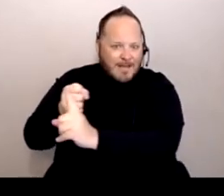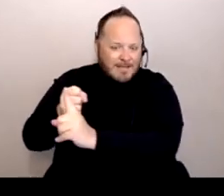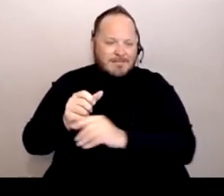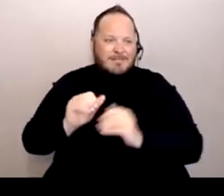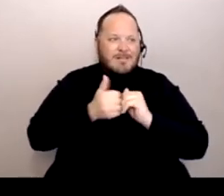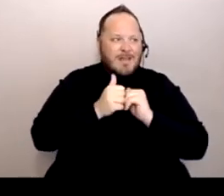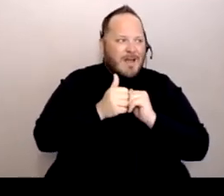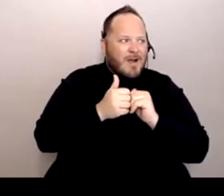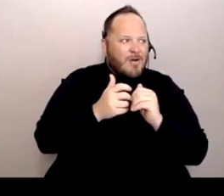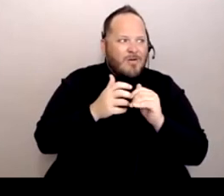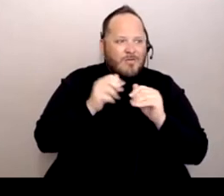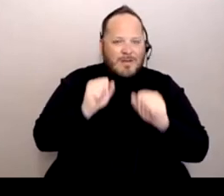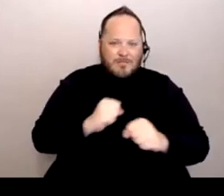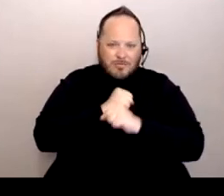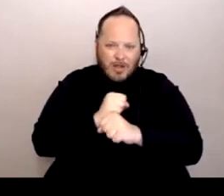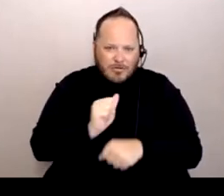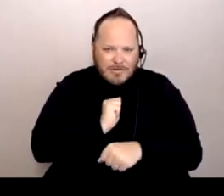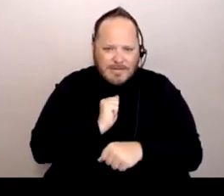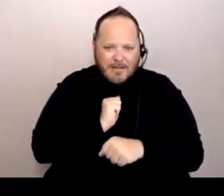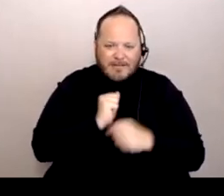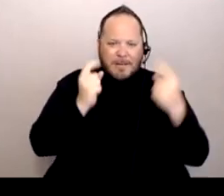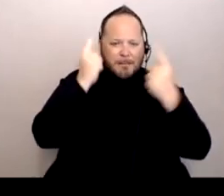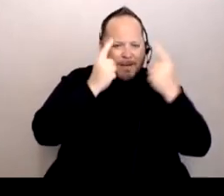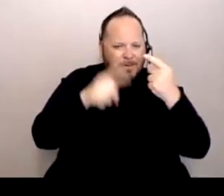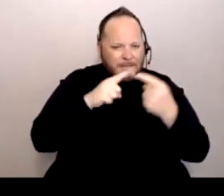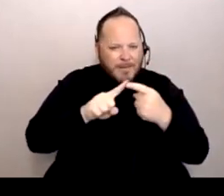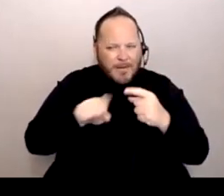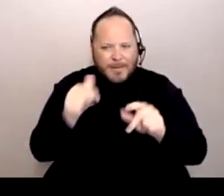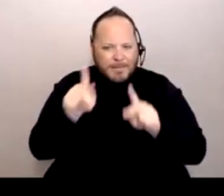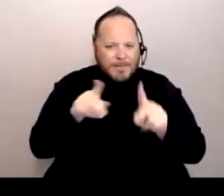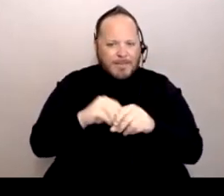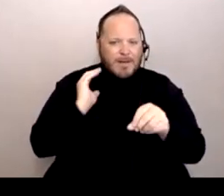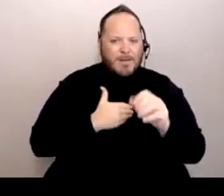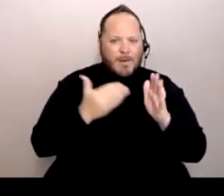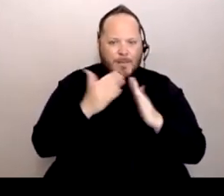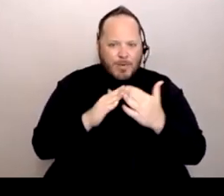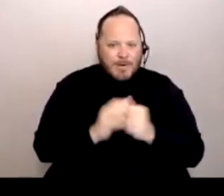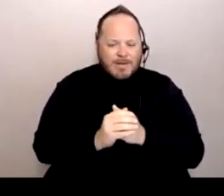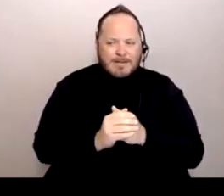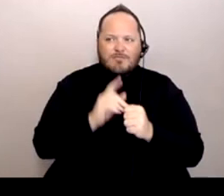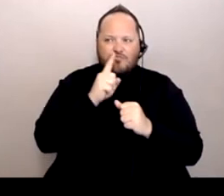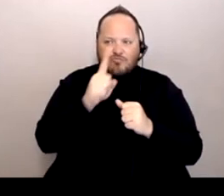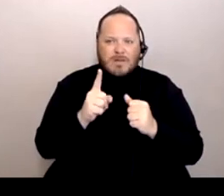and serve each other and really service the intersectionality